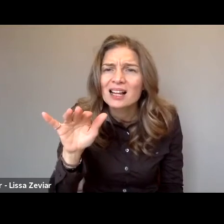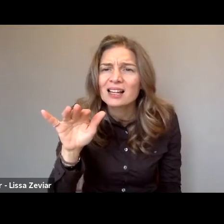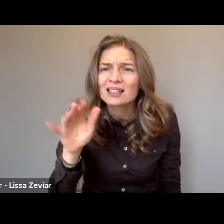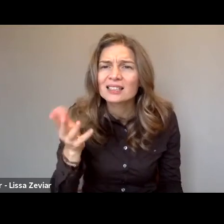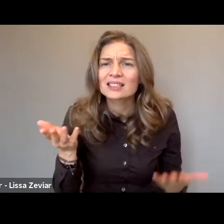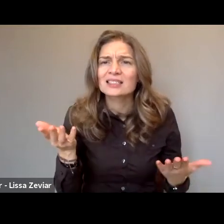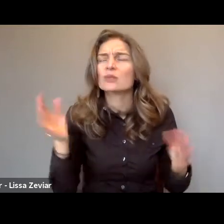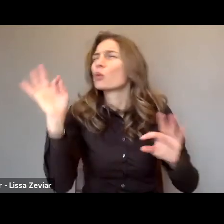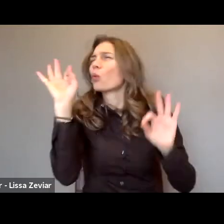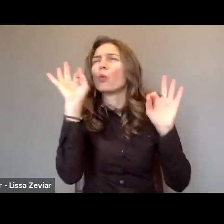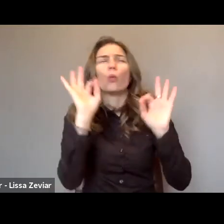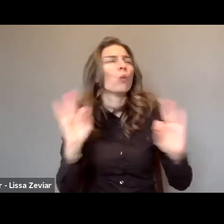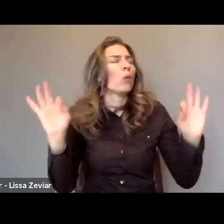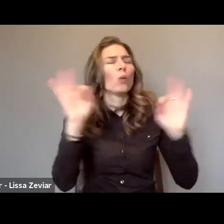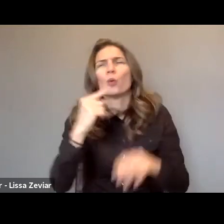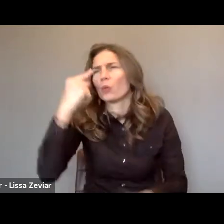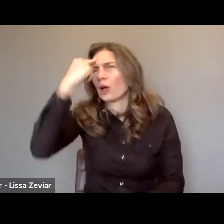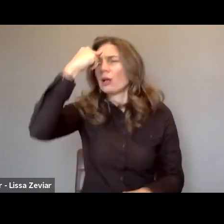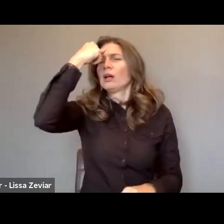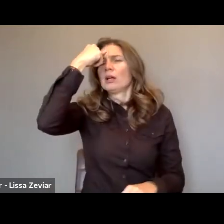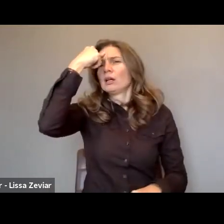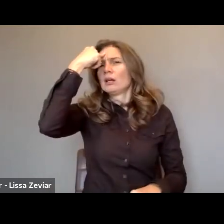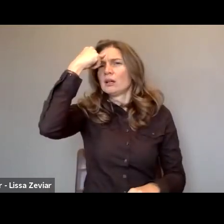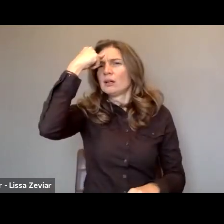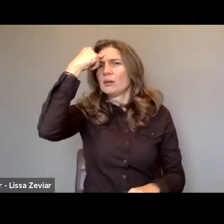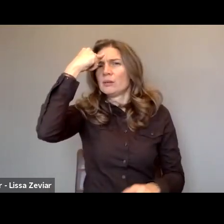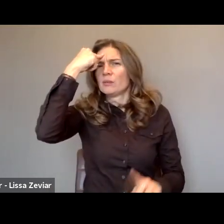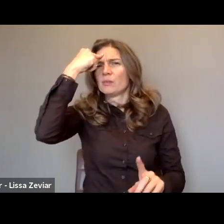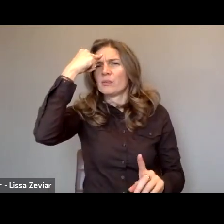in any violence policy,